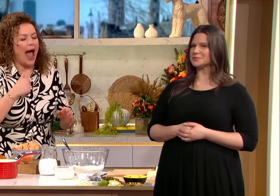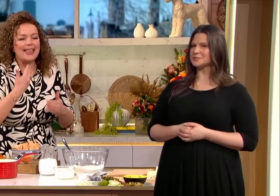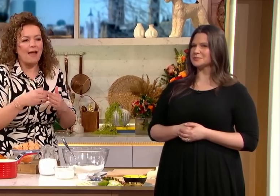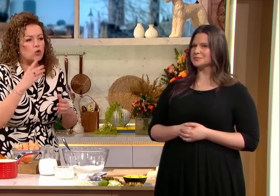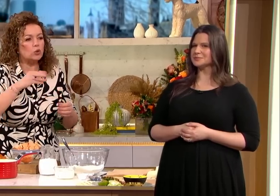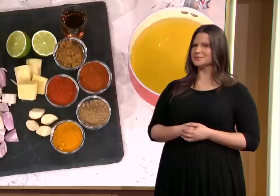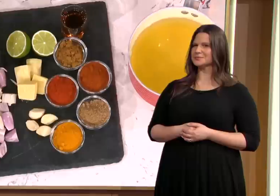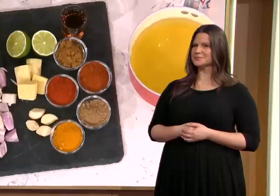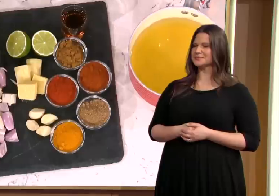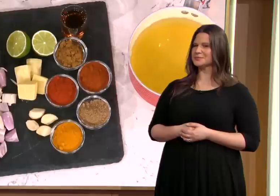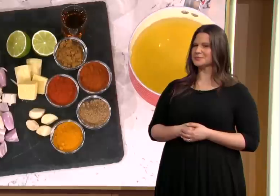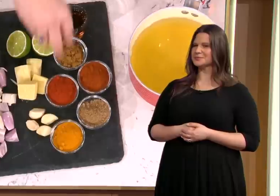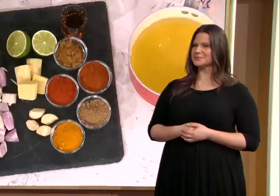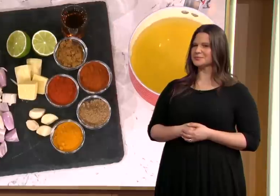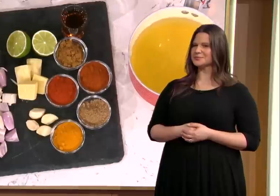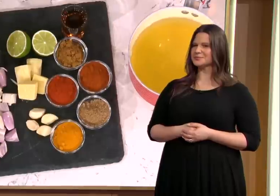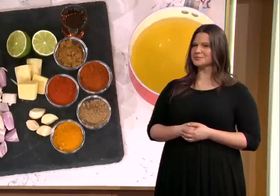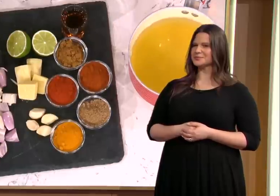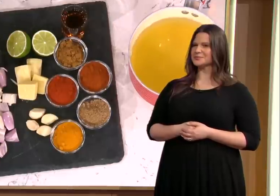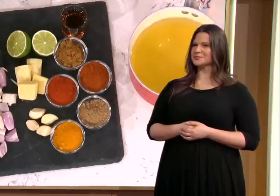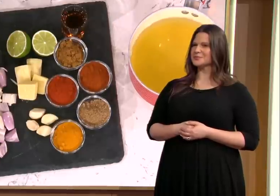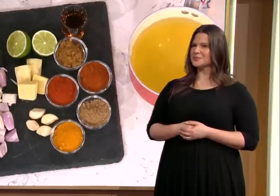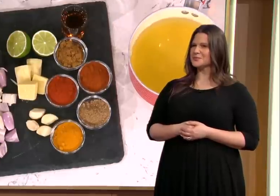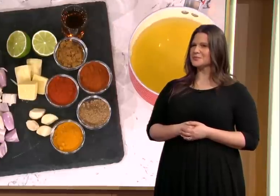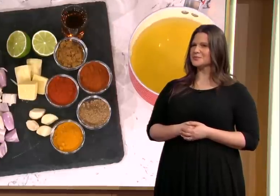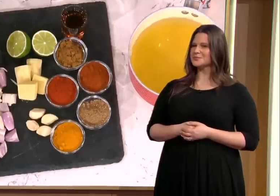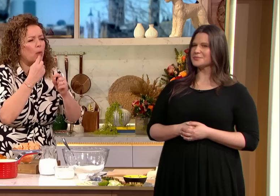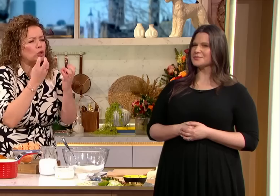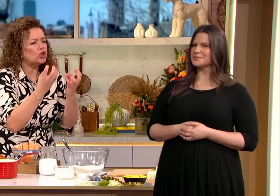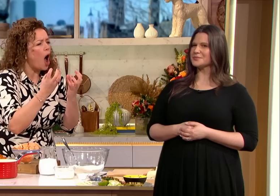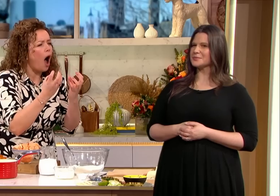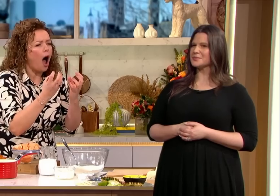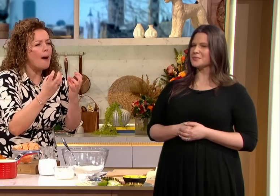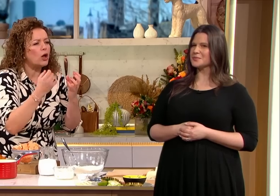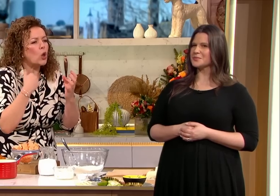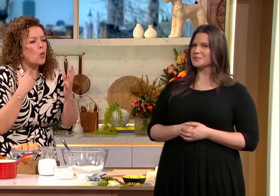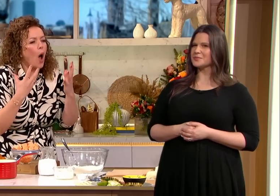to a great tasting soup so you can add the spices as you go but honestly sometimes it